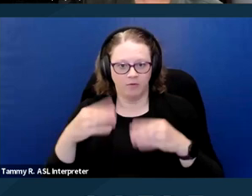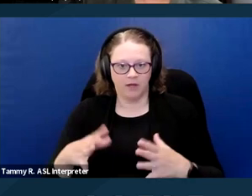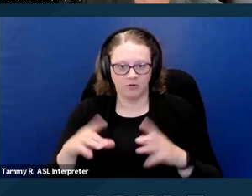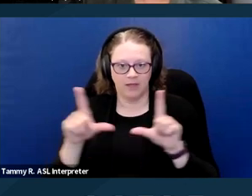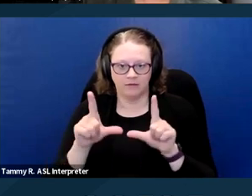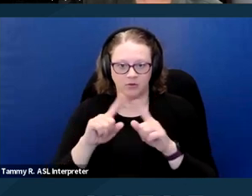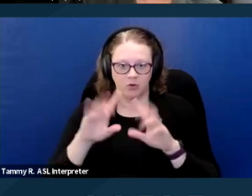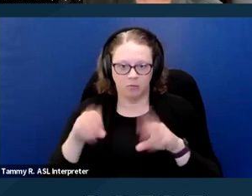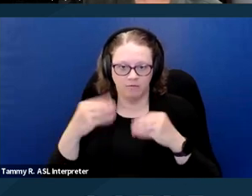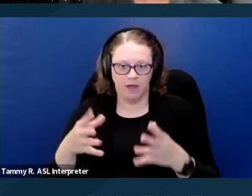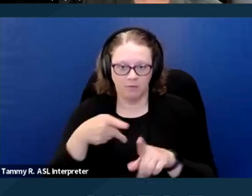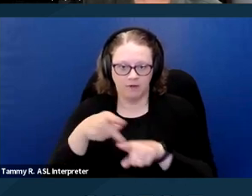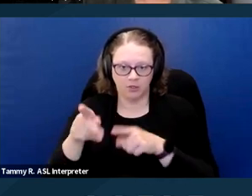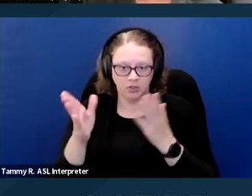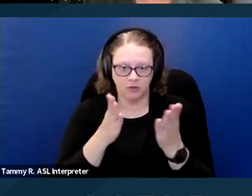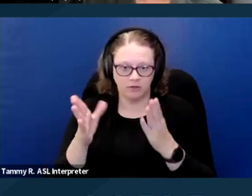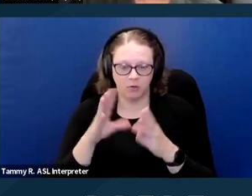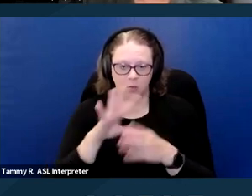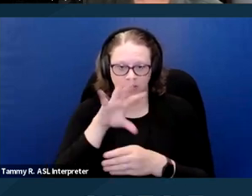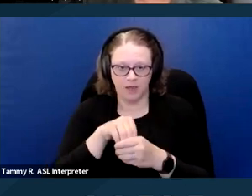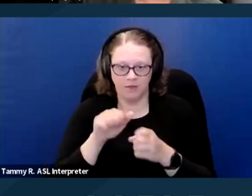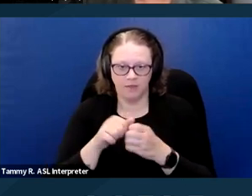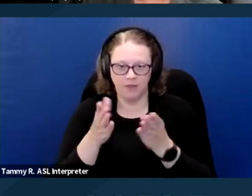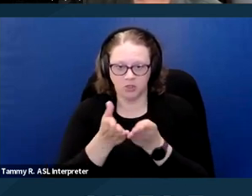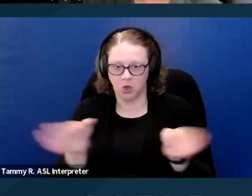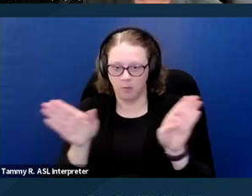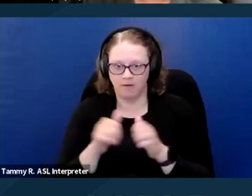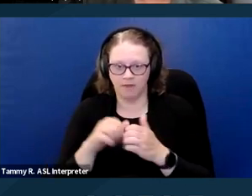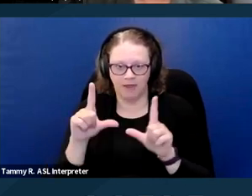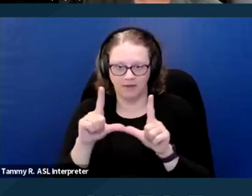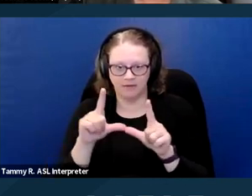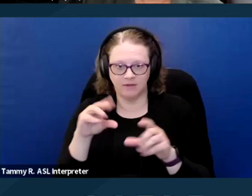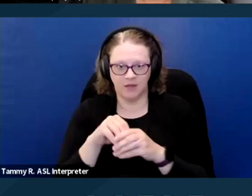of the license in the jurisdiction in which the documentation is being provided,